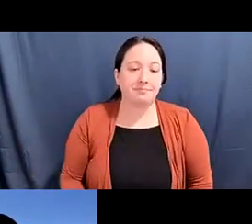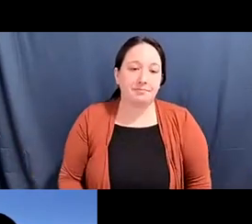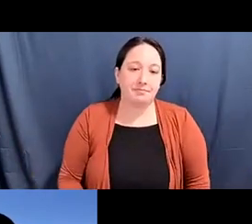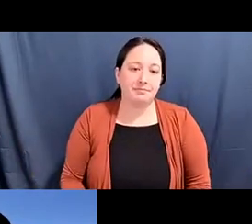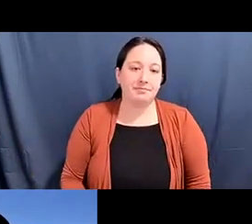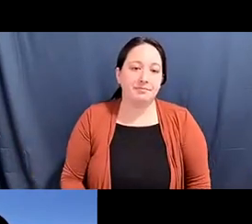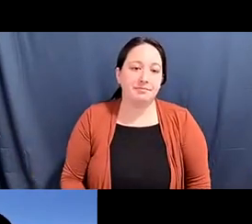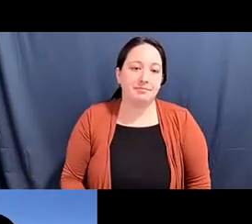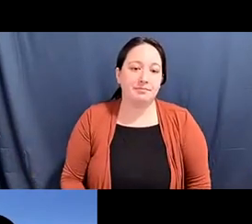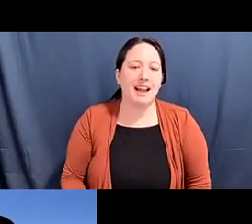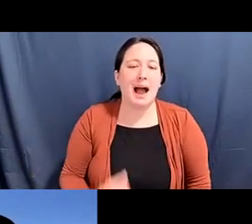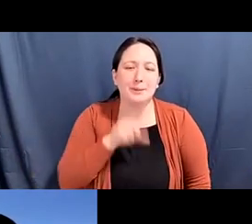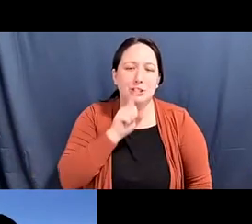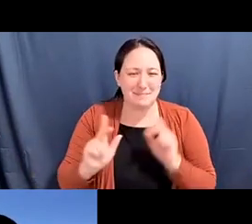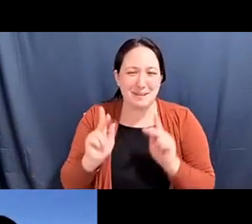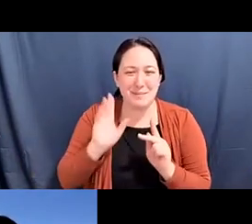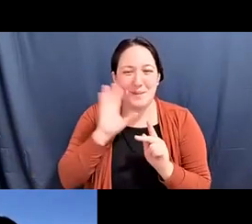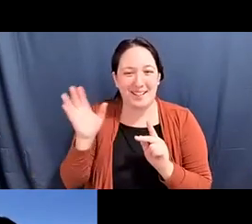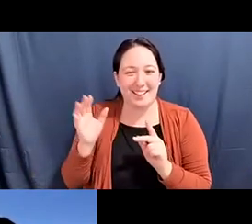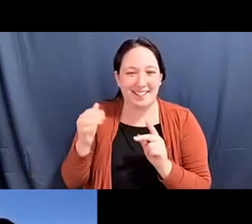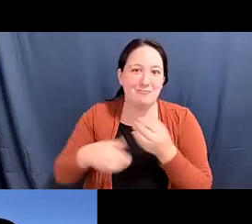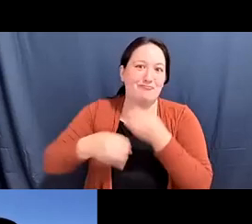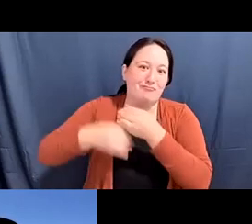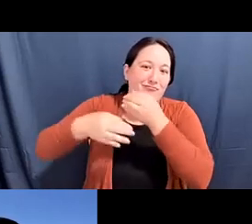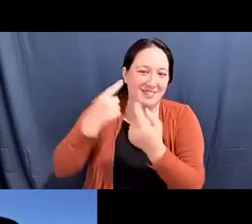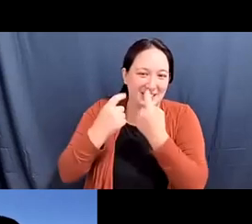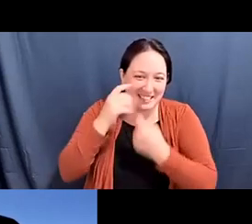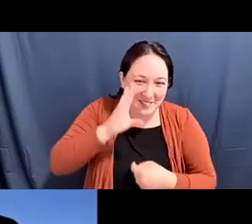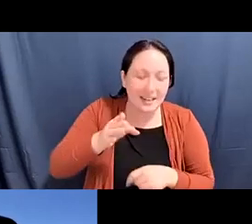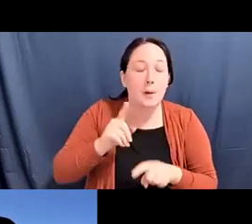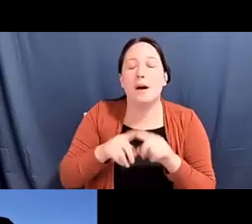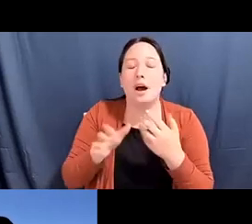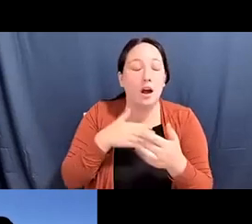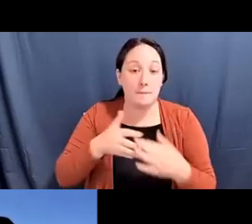Diane Fujino: they're to be placed in the Q and A. But my last question, you know we're really... we're talking about